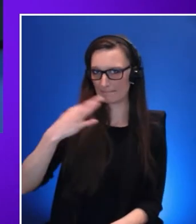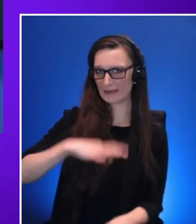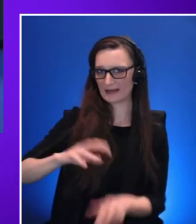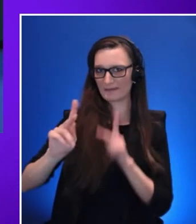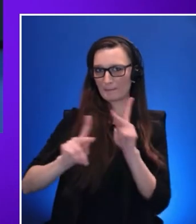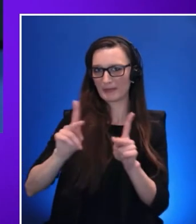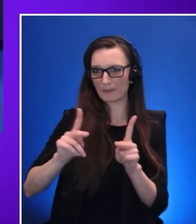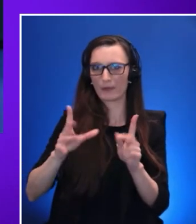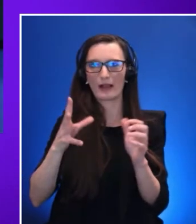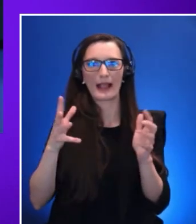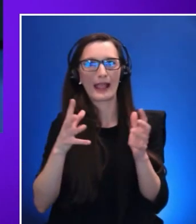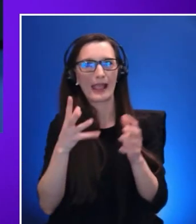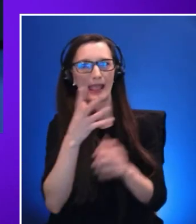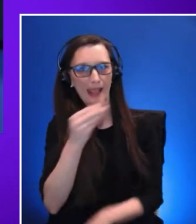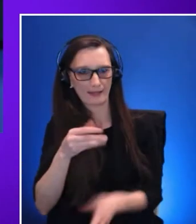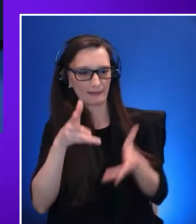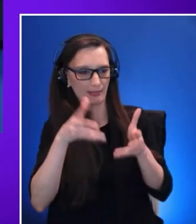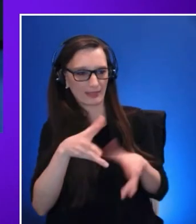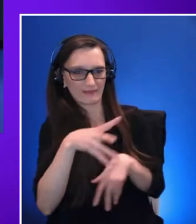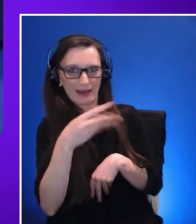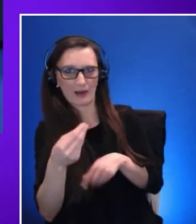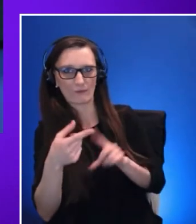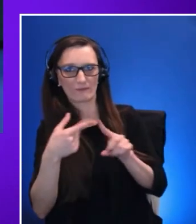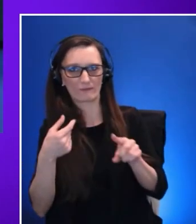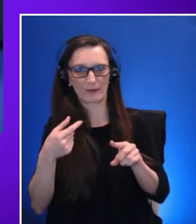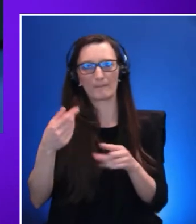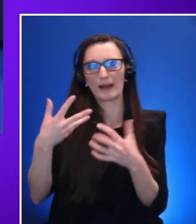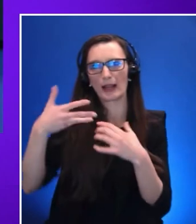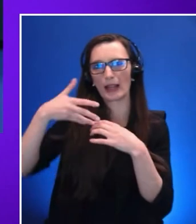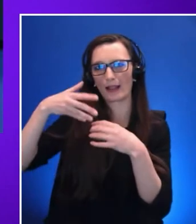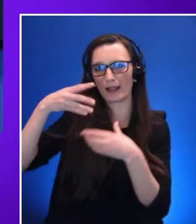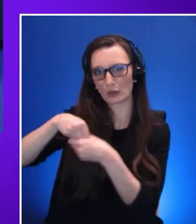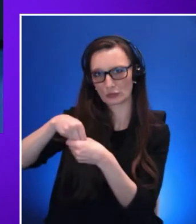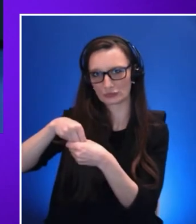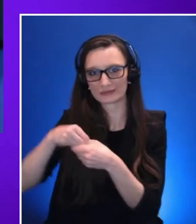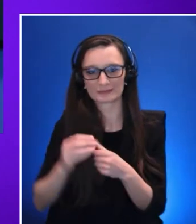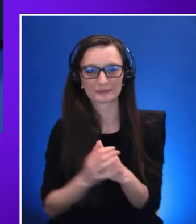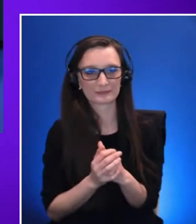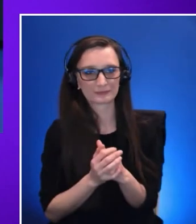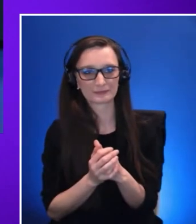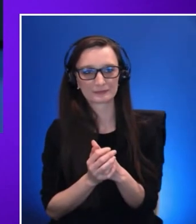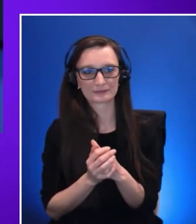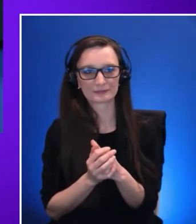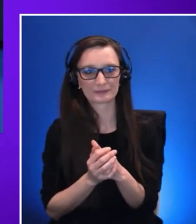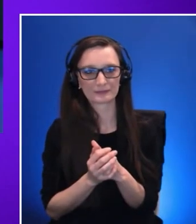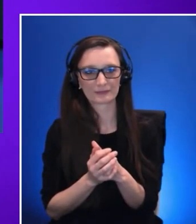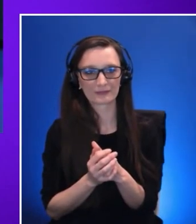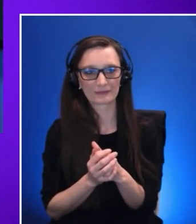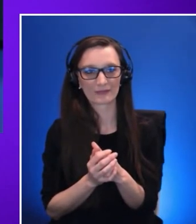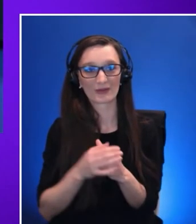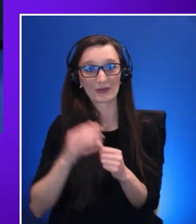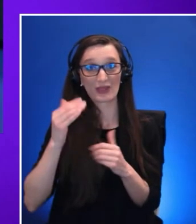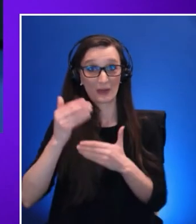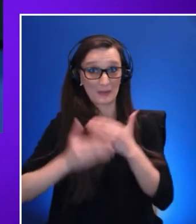So which is the process that we are using for building these metaverse at scale? So let's go to